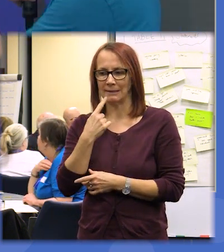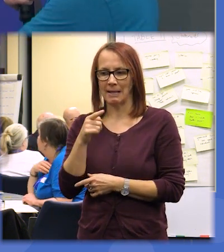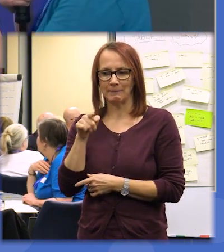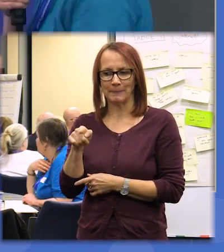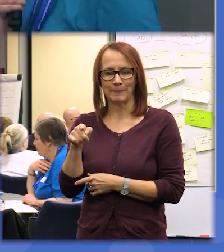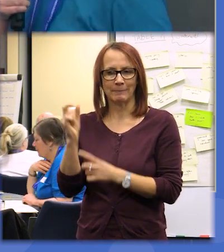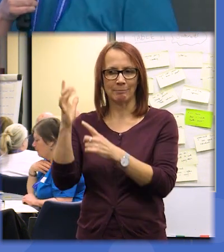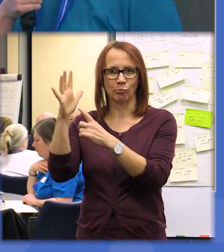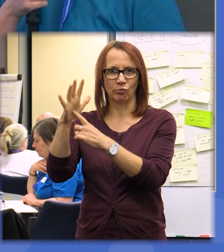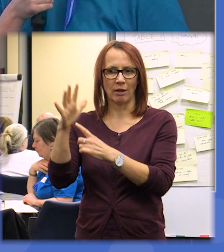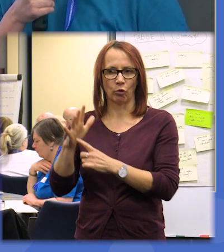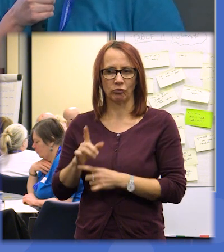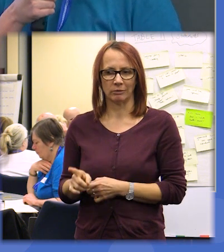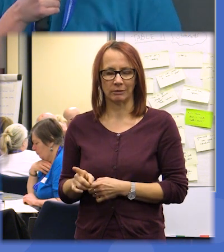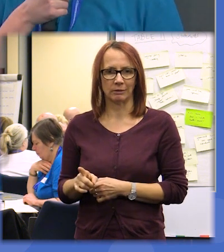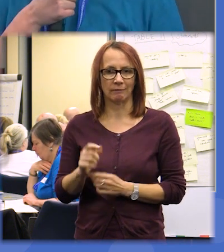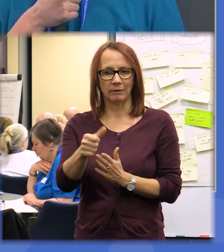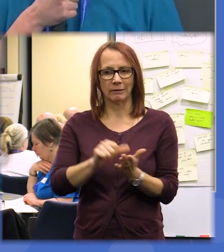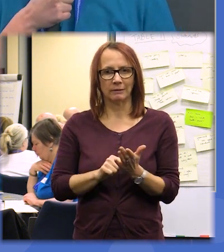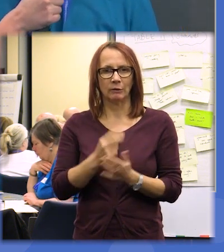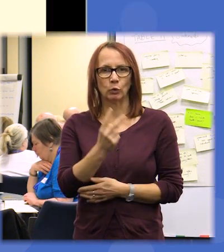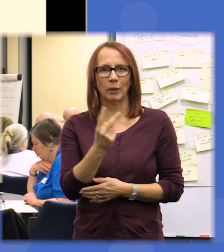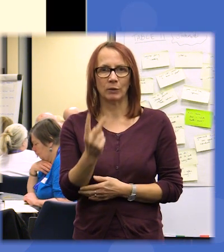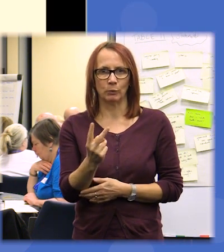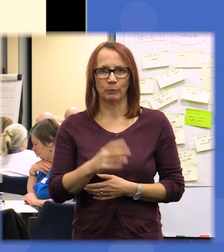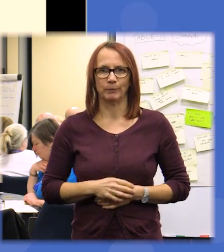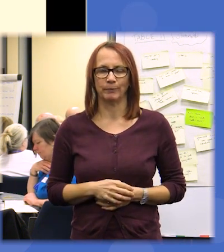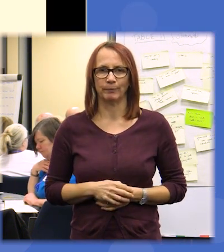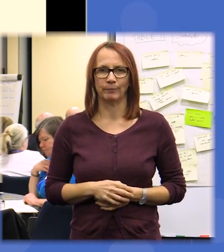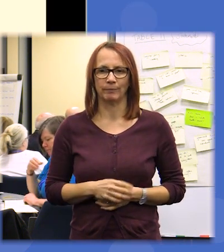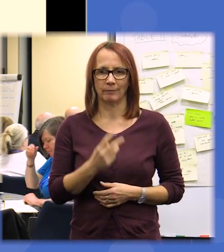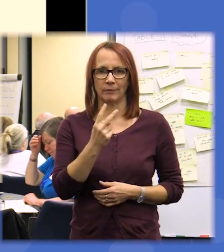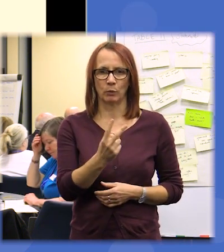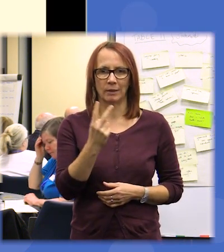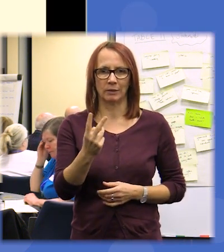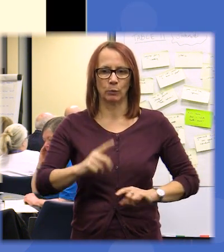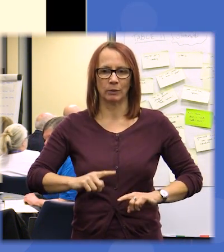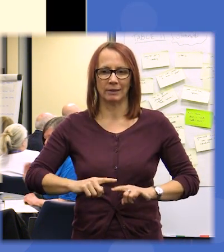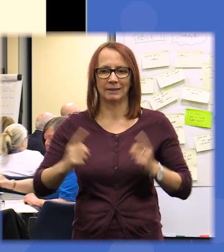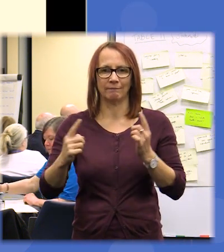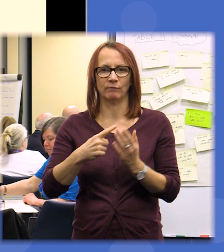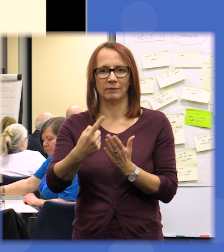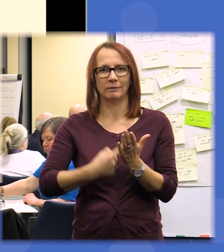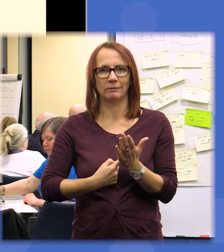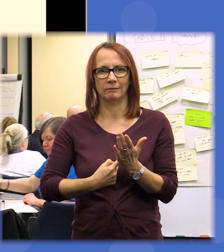have a list here of 22 different things so 22 different statements that across